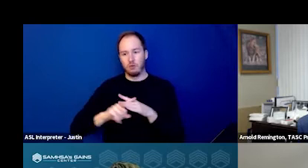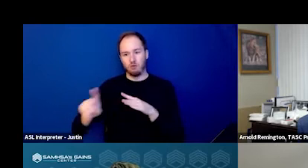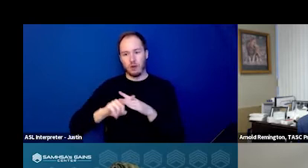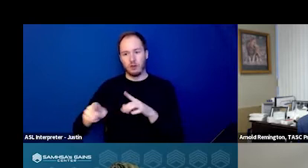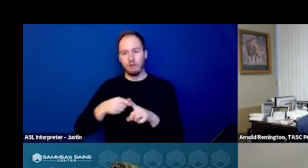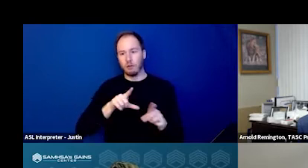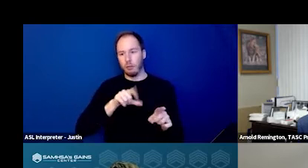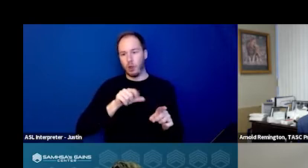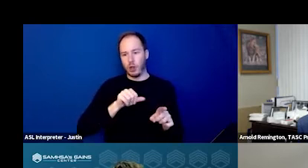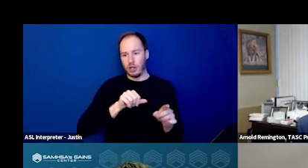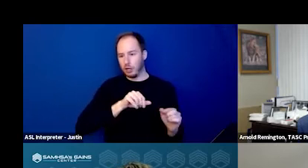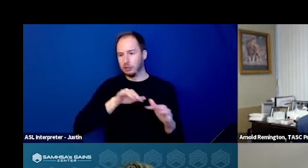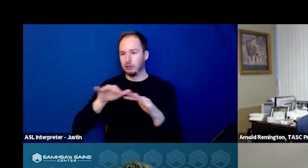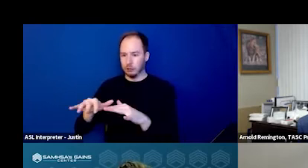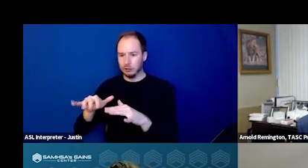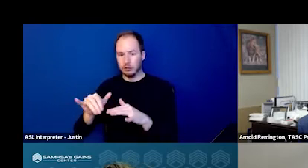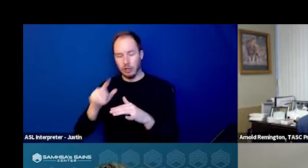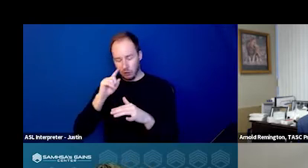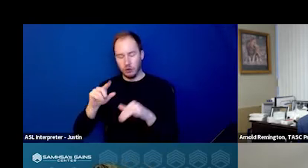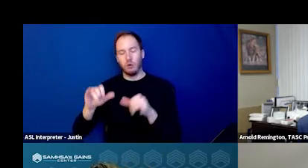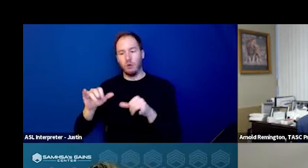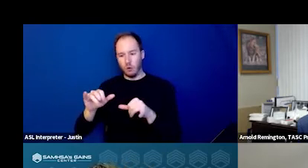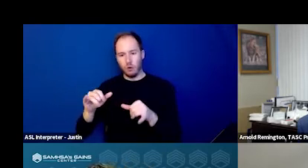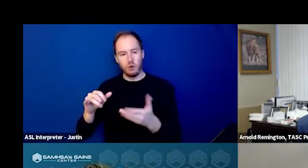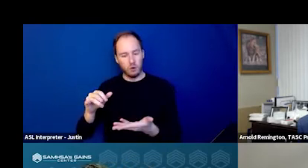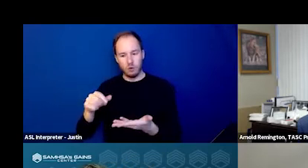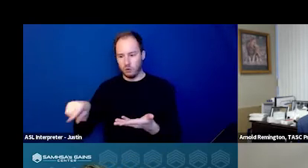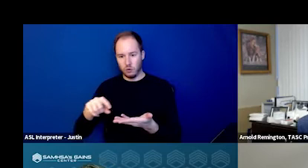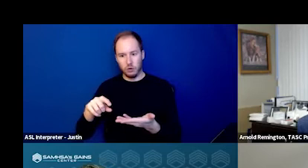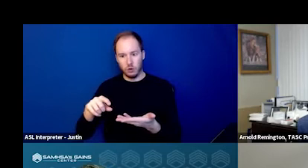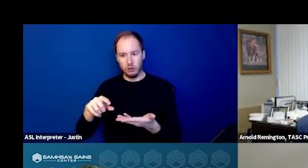and that really exposed the very, very fragmented system